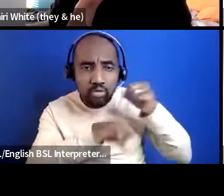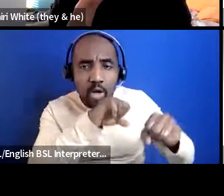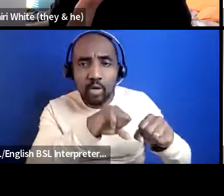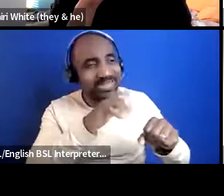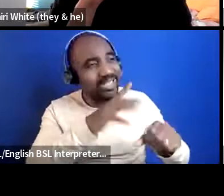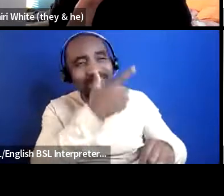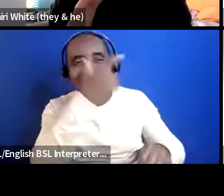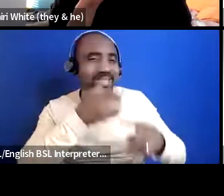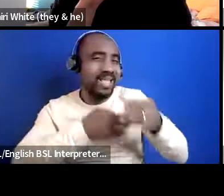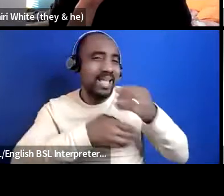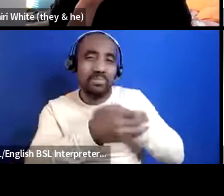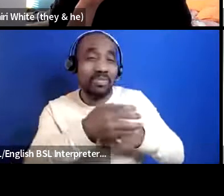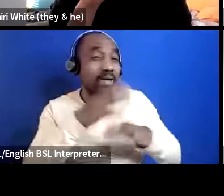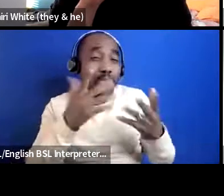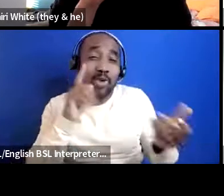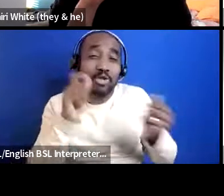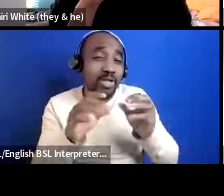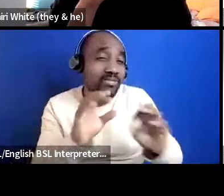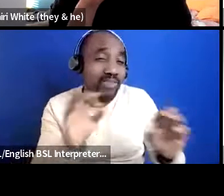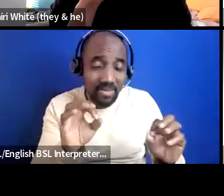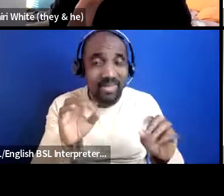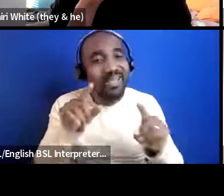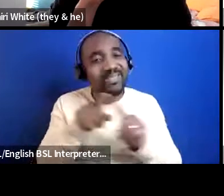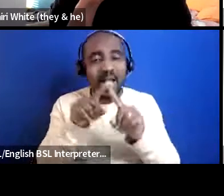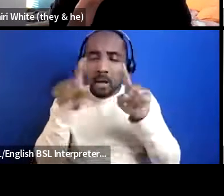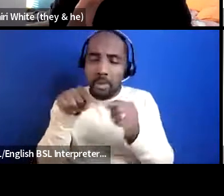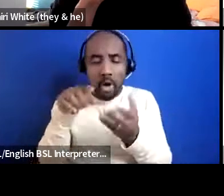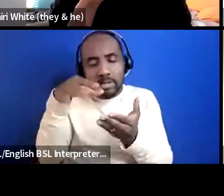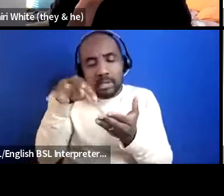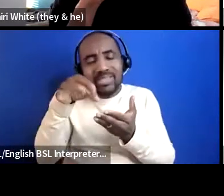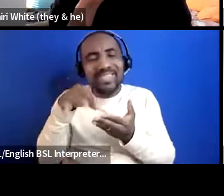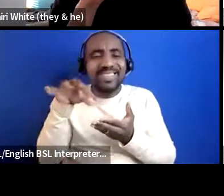tick box tick box because some of them don't even have a better understanding of